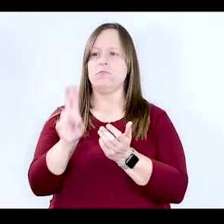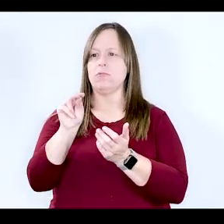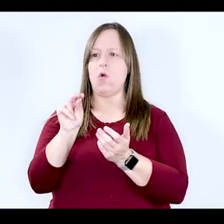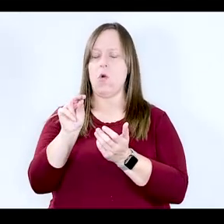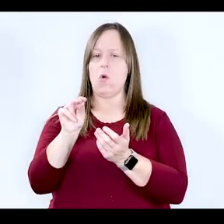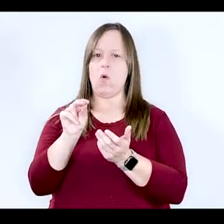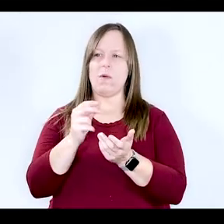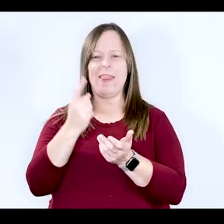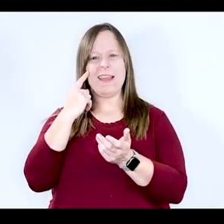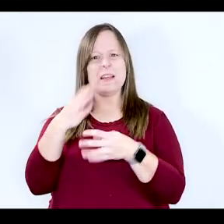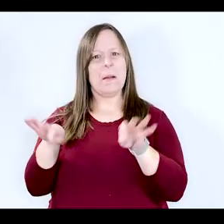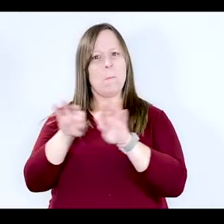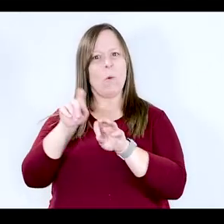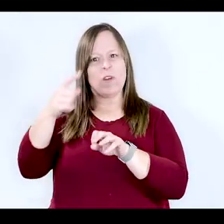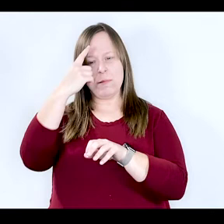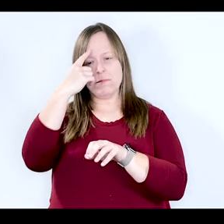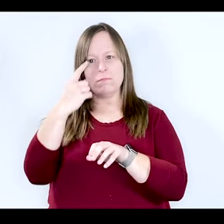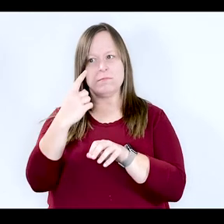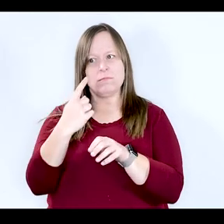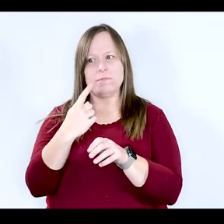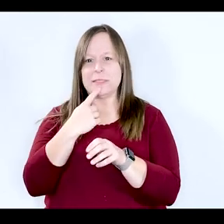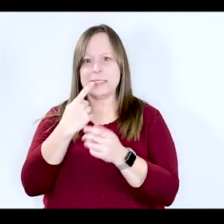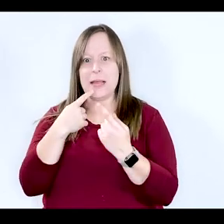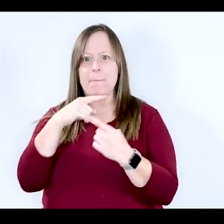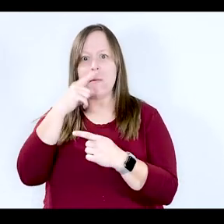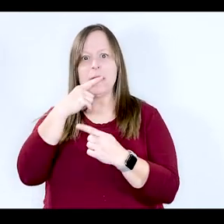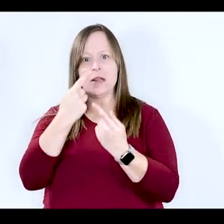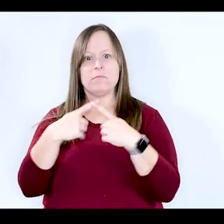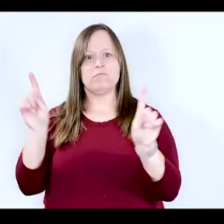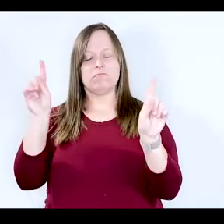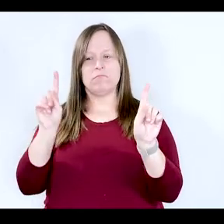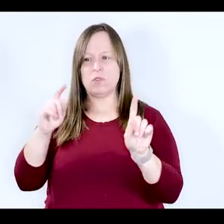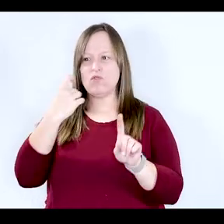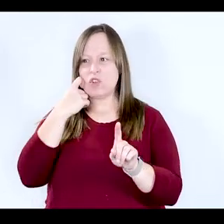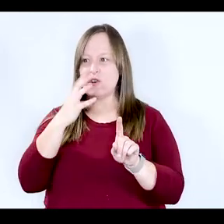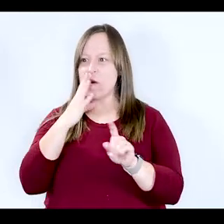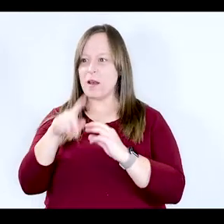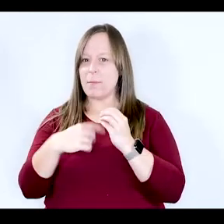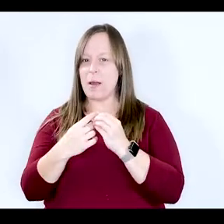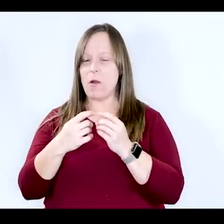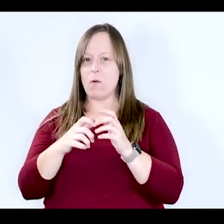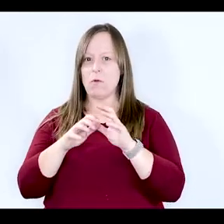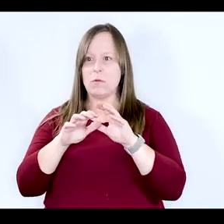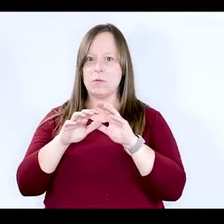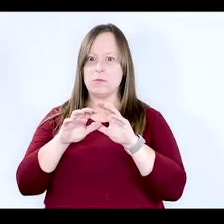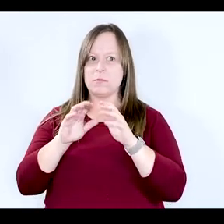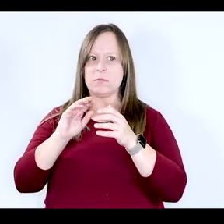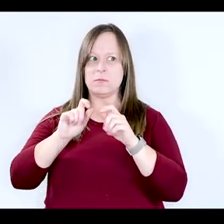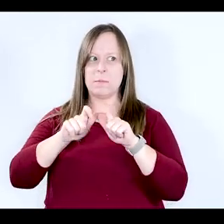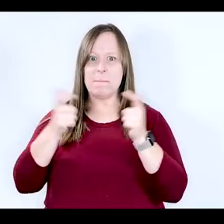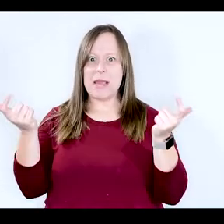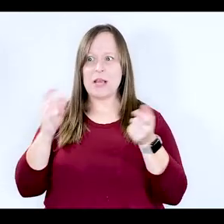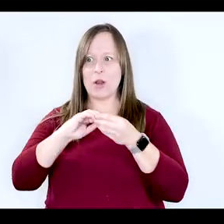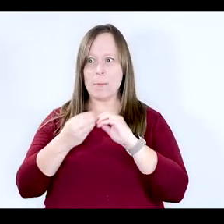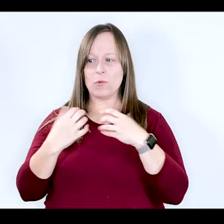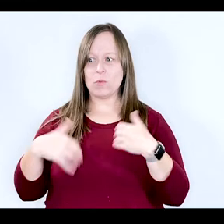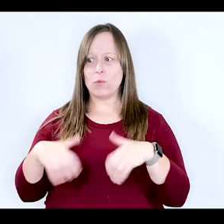that was a really important thing for him to say as well, publicly. And you just talked about some really large percentages. Those are big numbers. We're